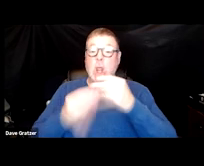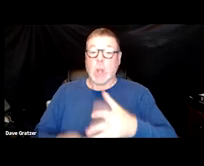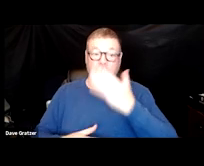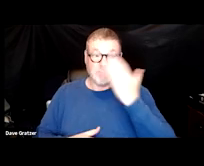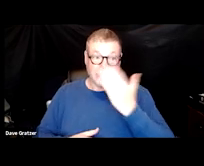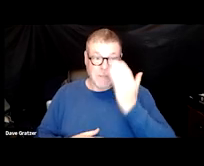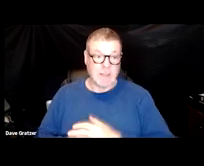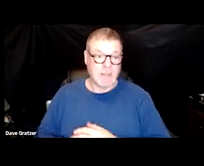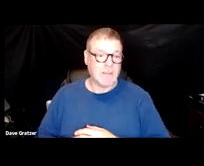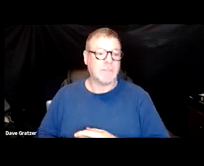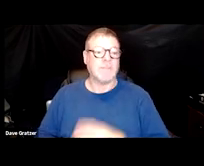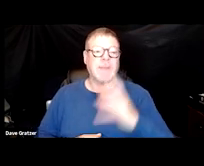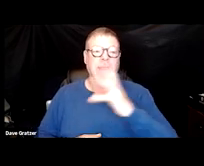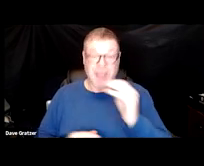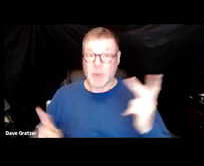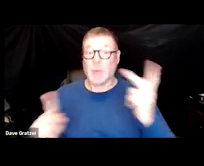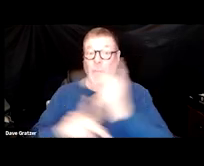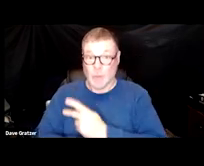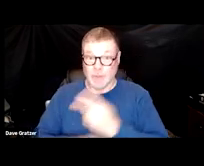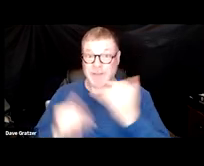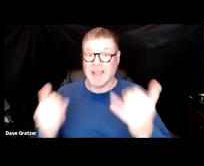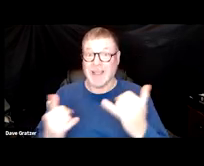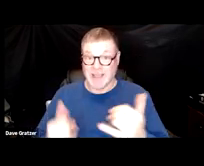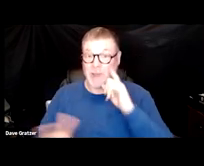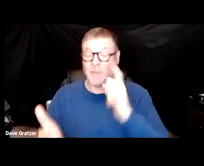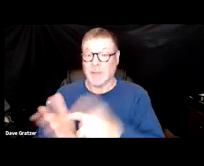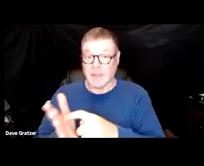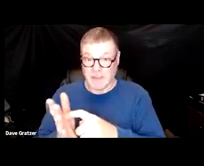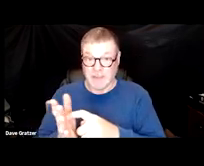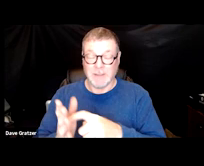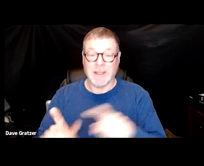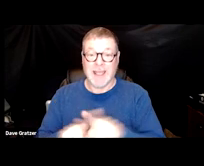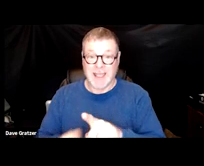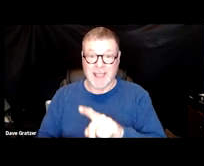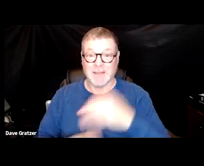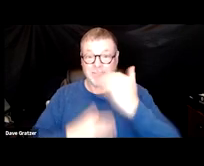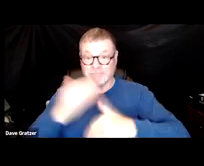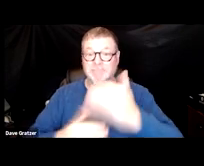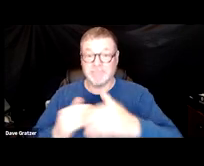That got to be more commonly recognized as the infection went along and in fact,